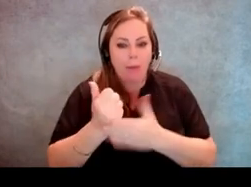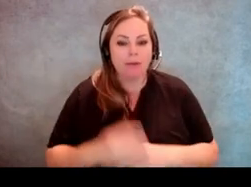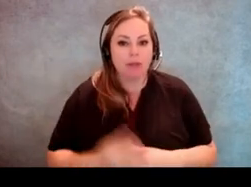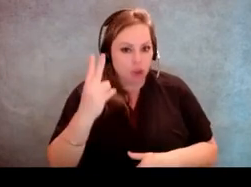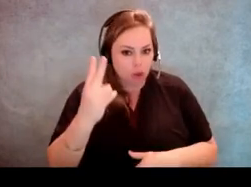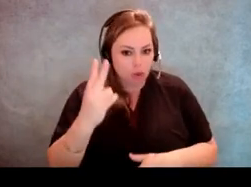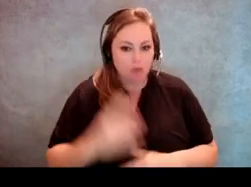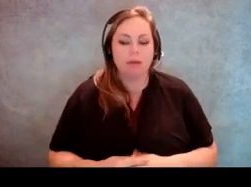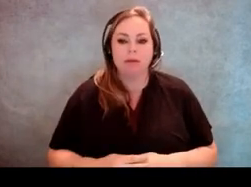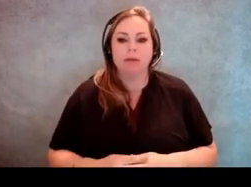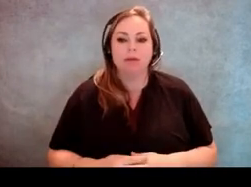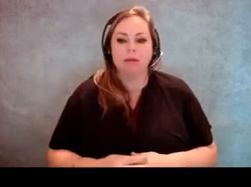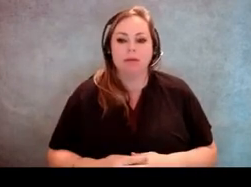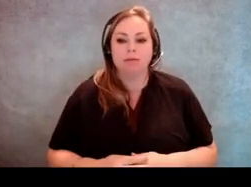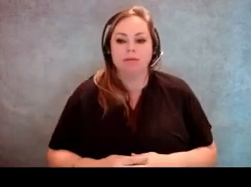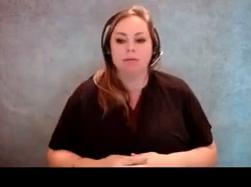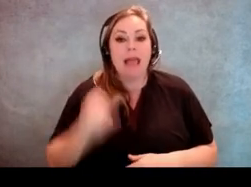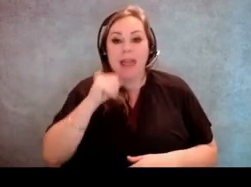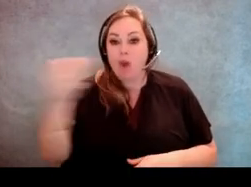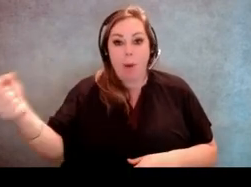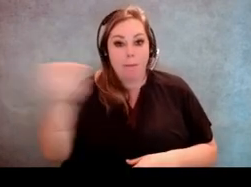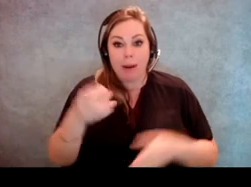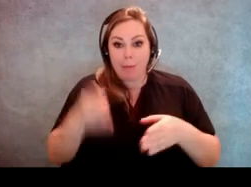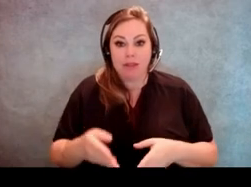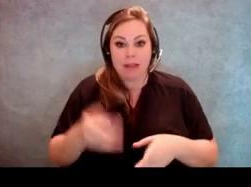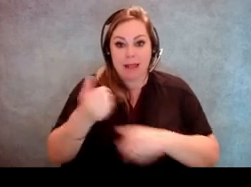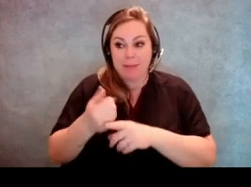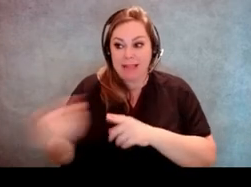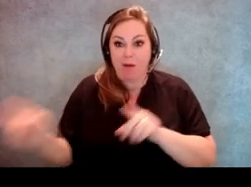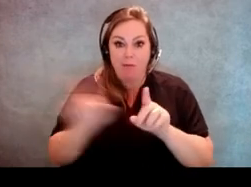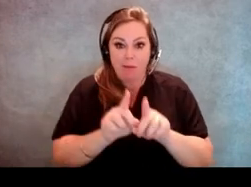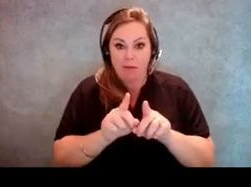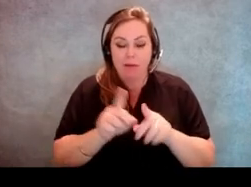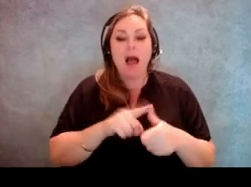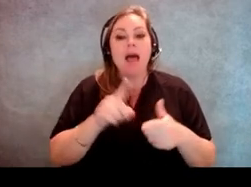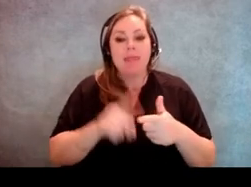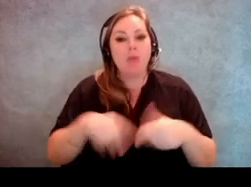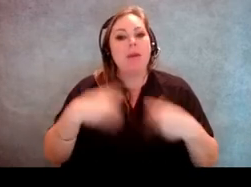So if they don't bring someone, then that assistance should be provided.